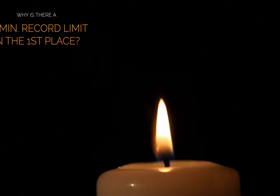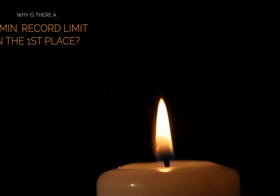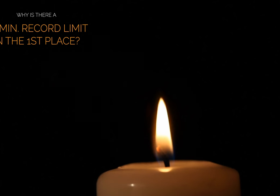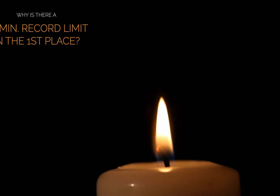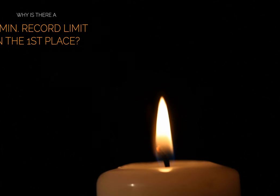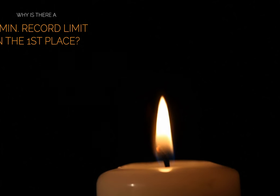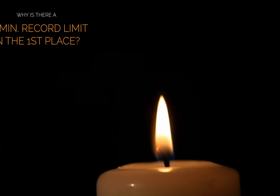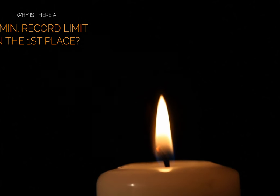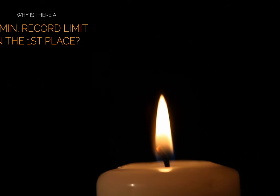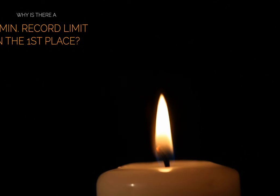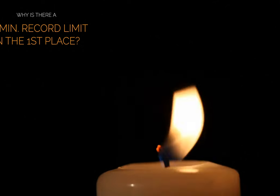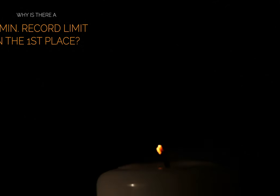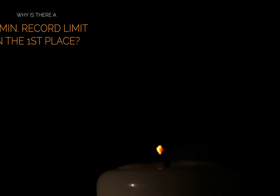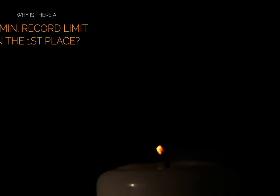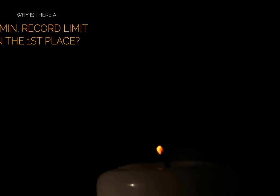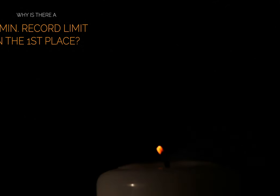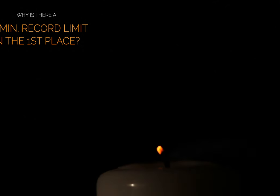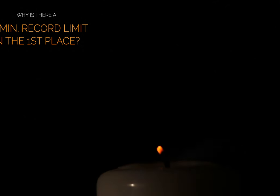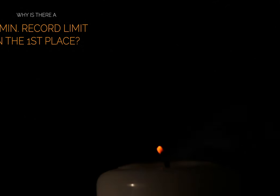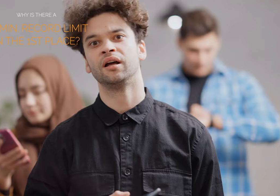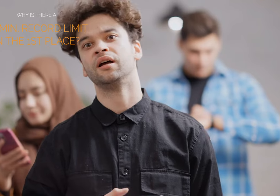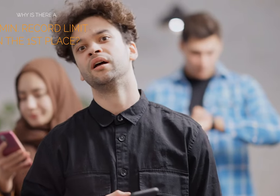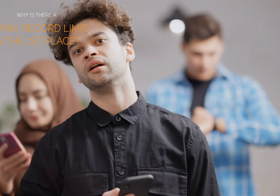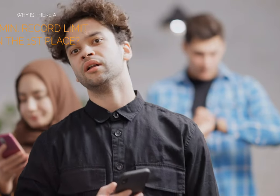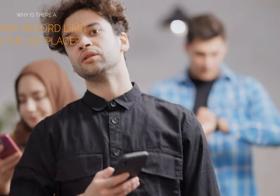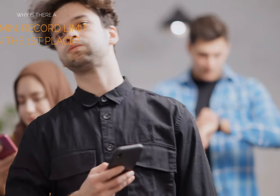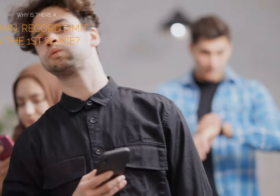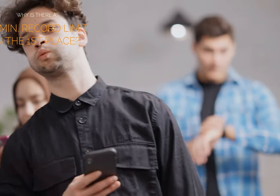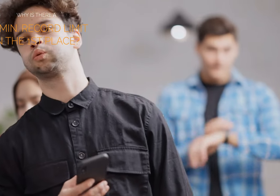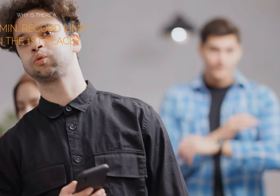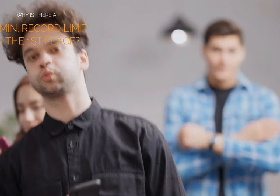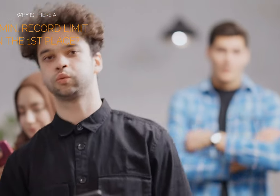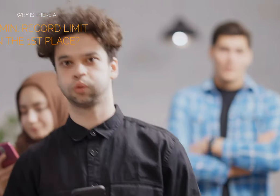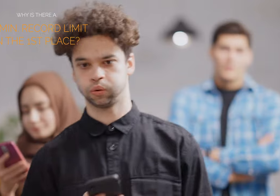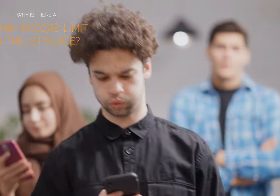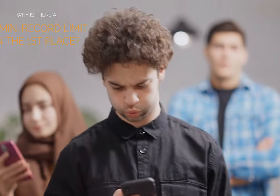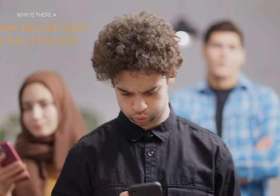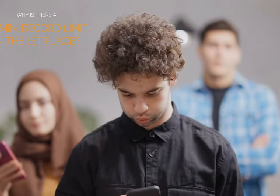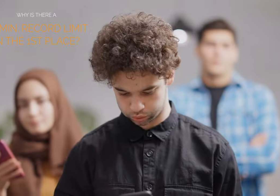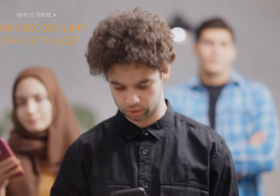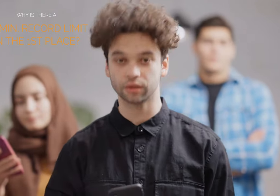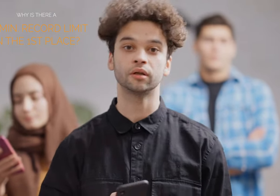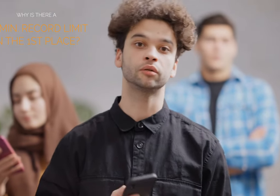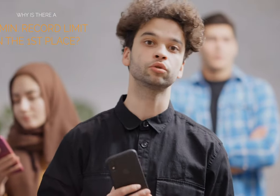qualification was finally repelled and this led to most of us myself included to anxiously await